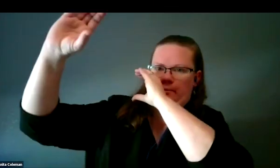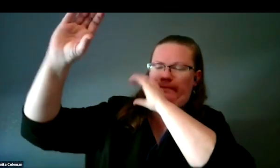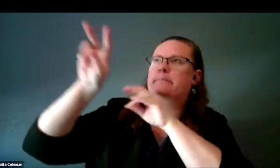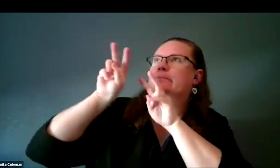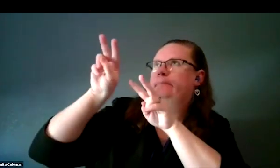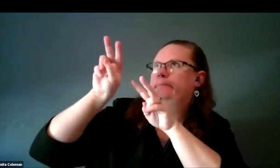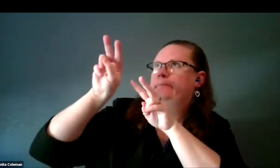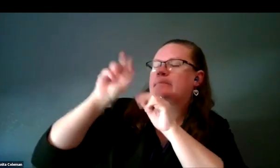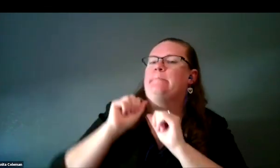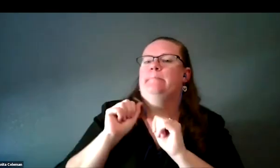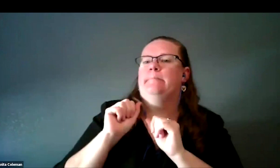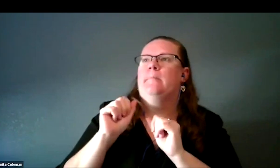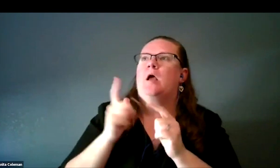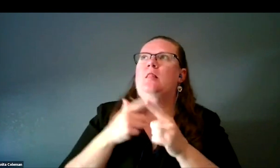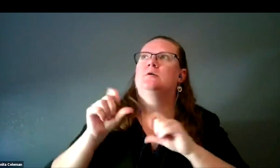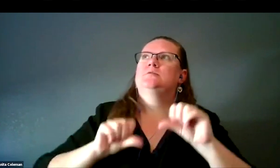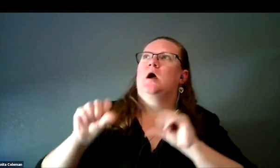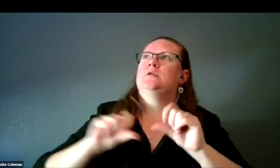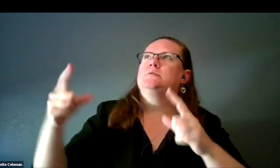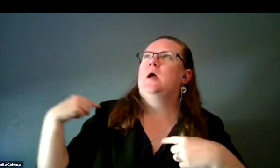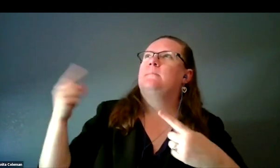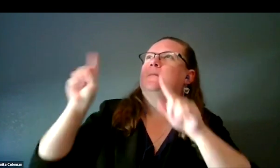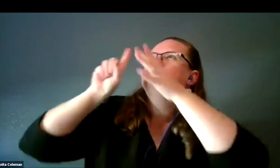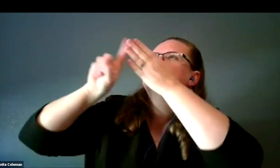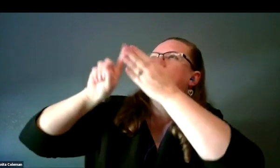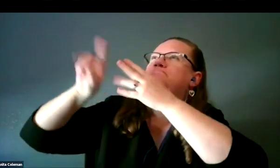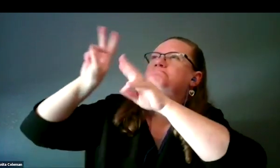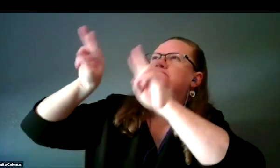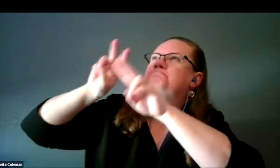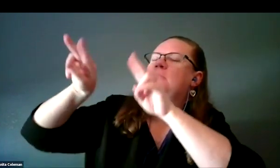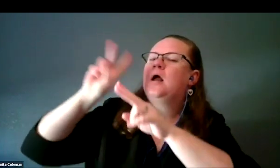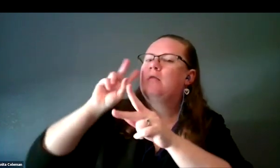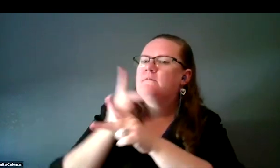and the scientists who had studied it had figured out the depth,